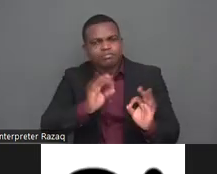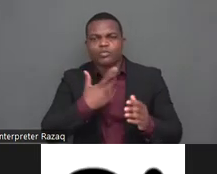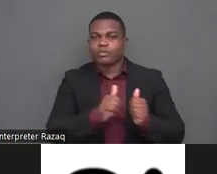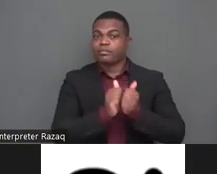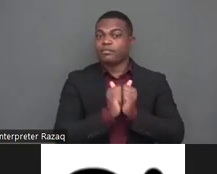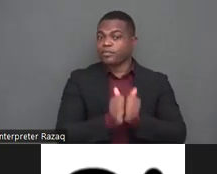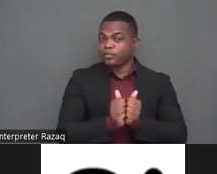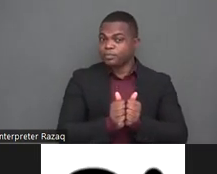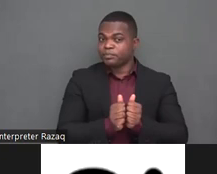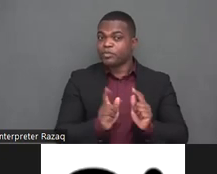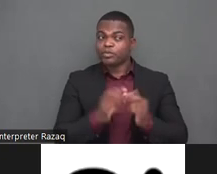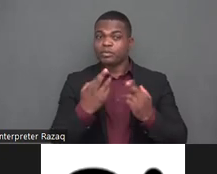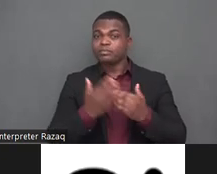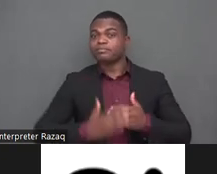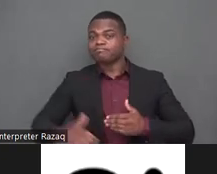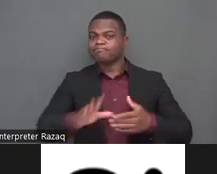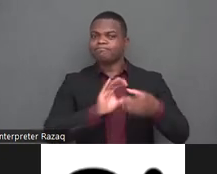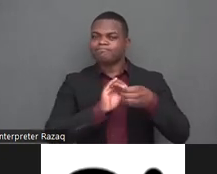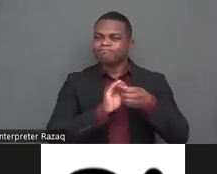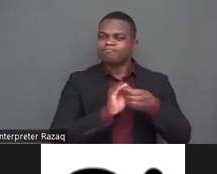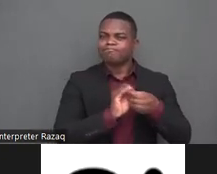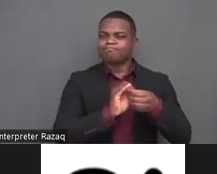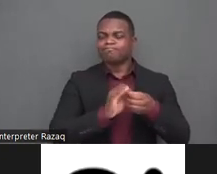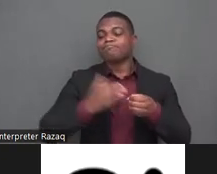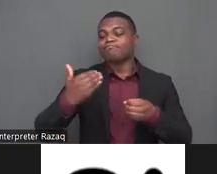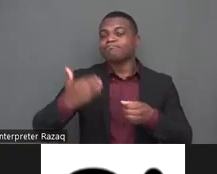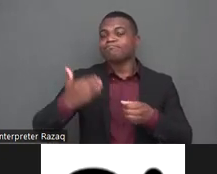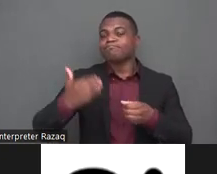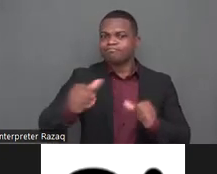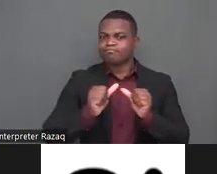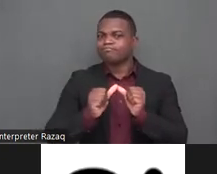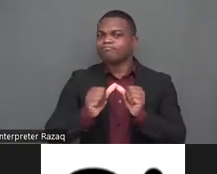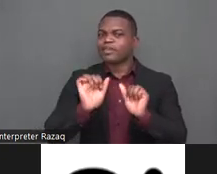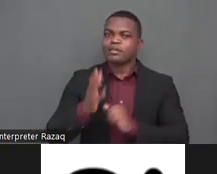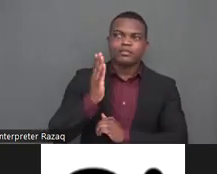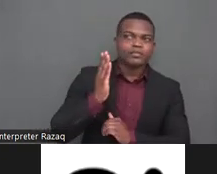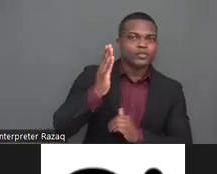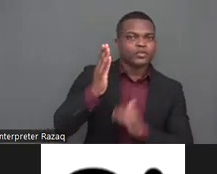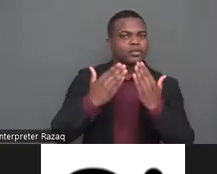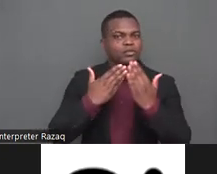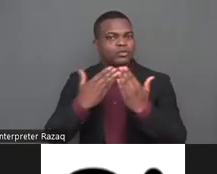promoting the rights of persons with disabilities is a priority and a cross-cutting issue we are